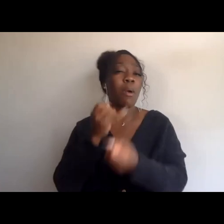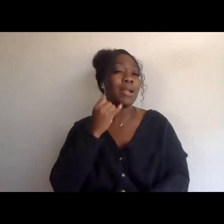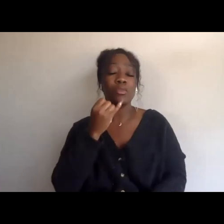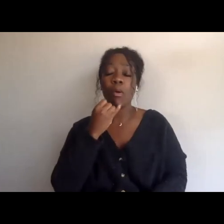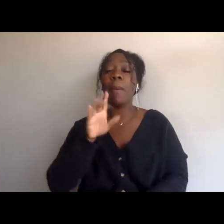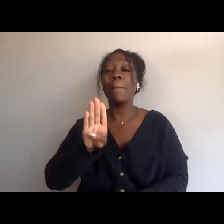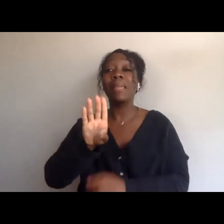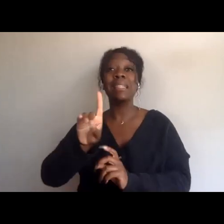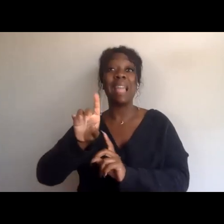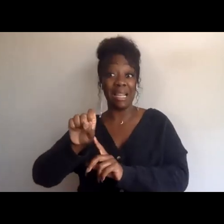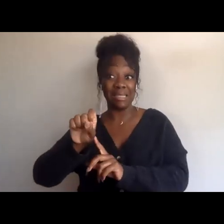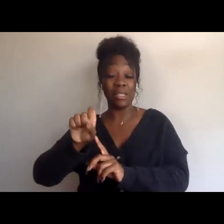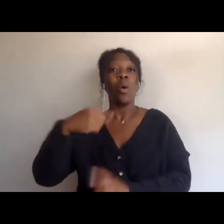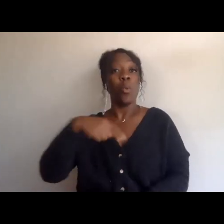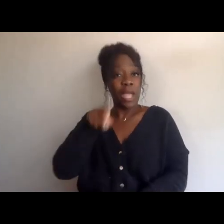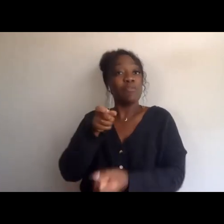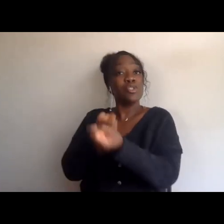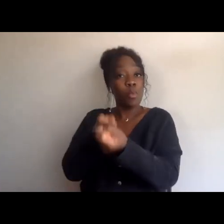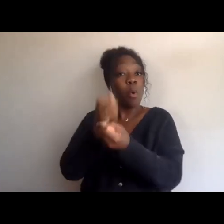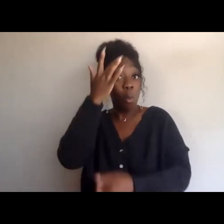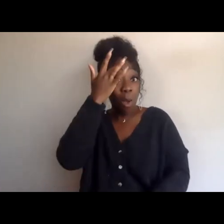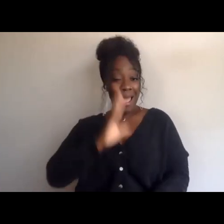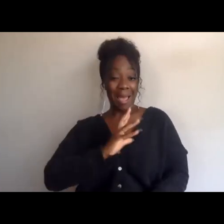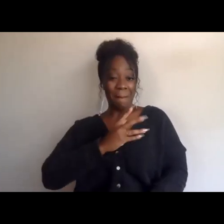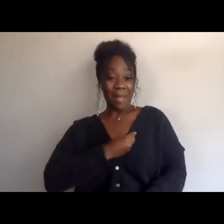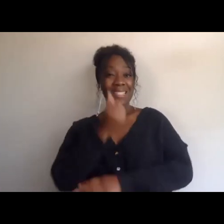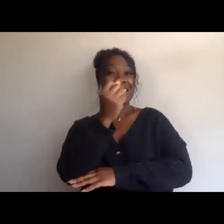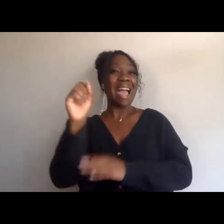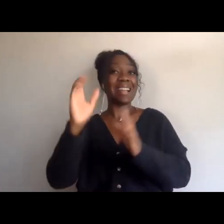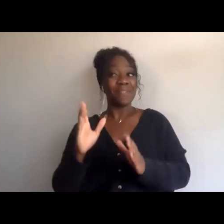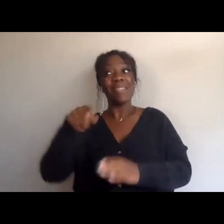by Palestinian activists as a way to actually show up